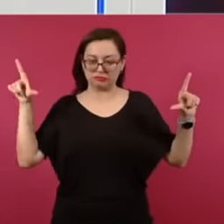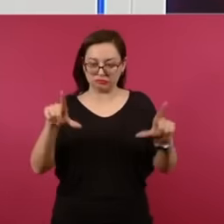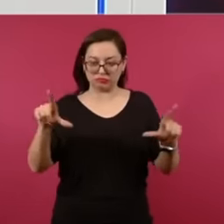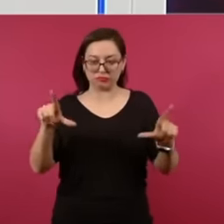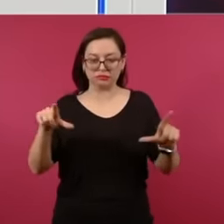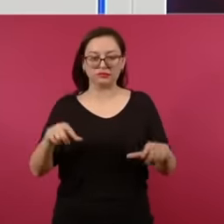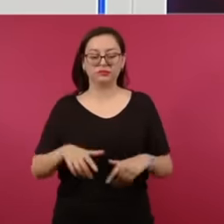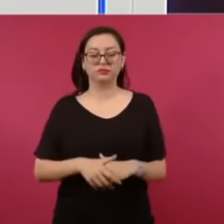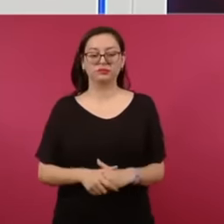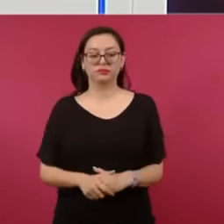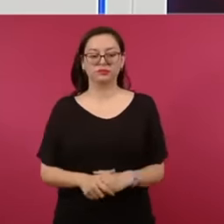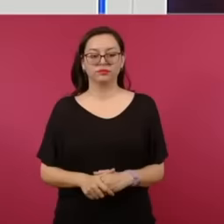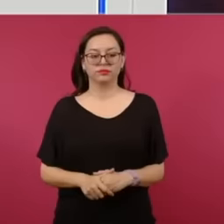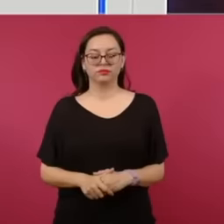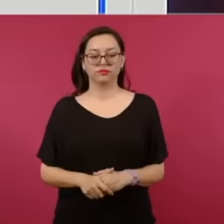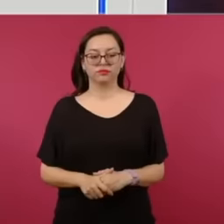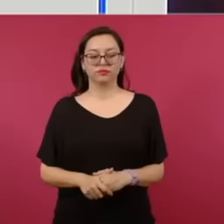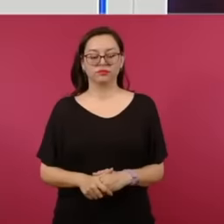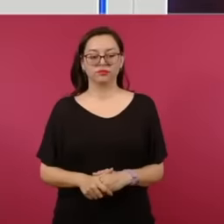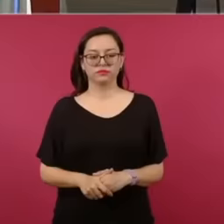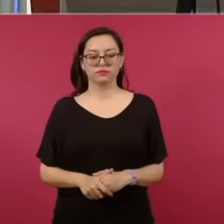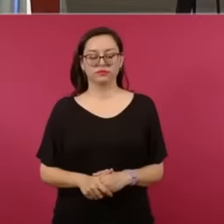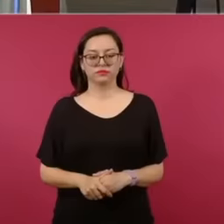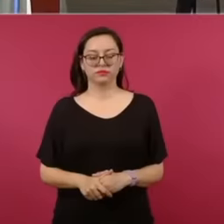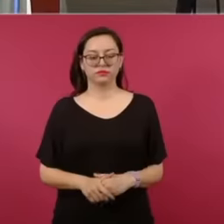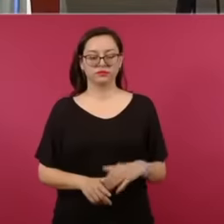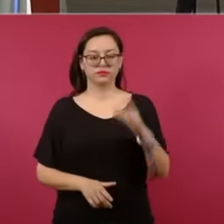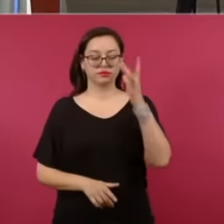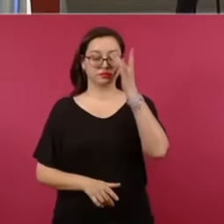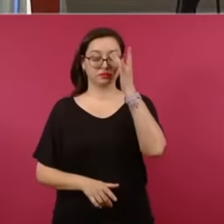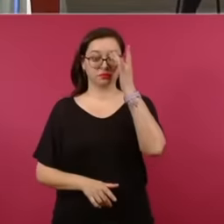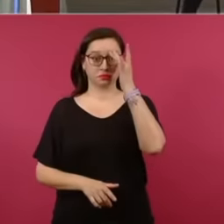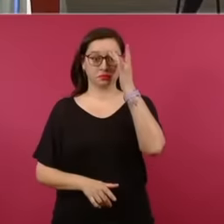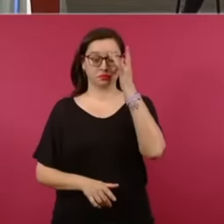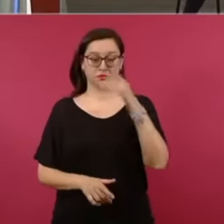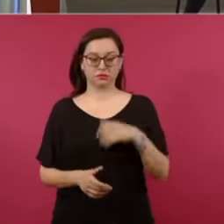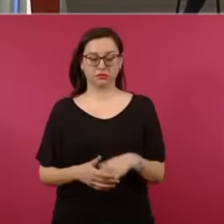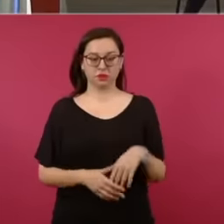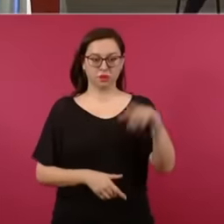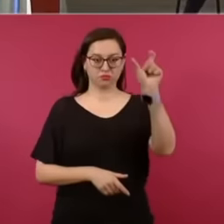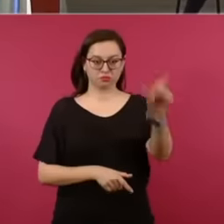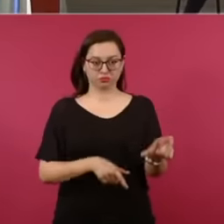from what I know from this one from this one from this row let's